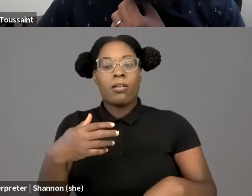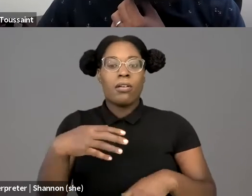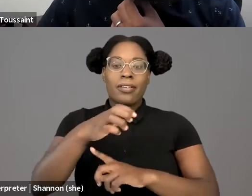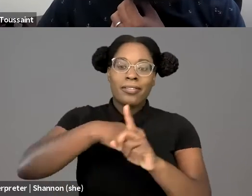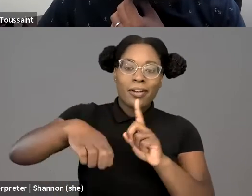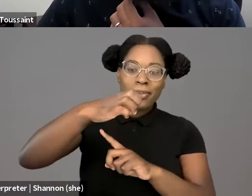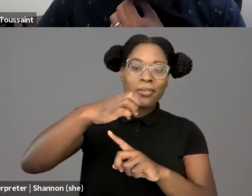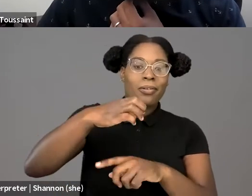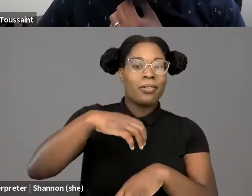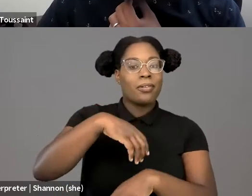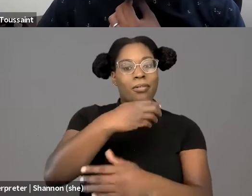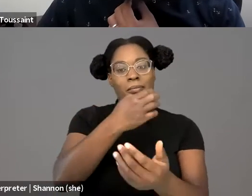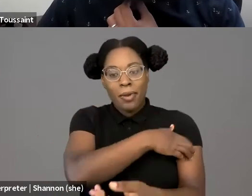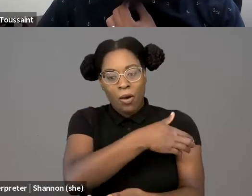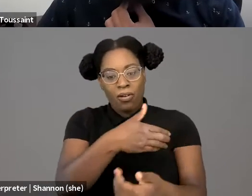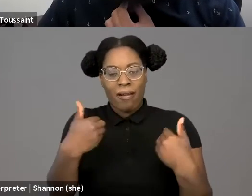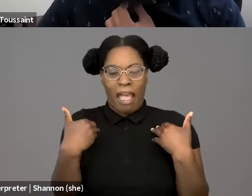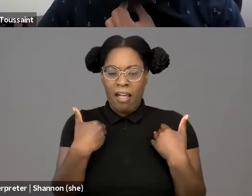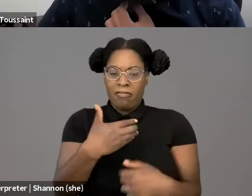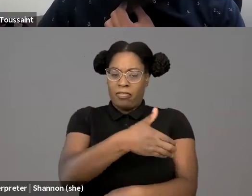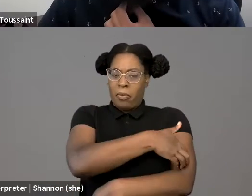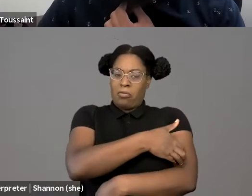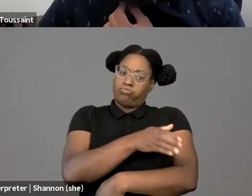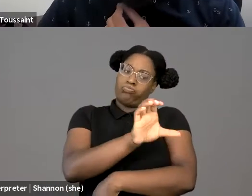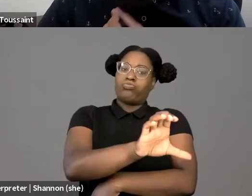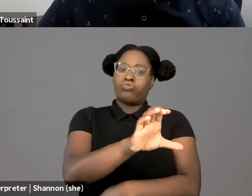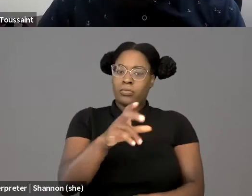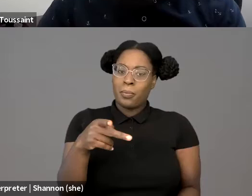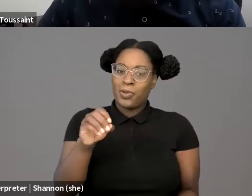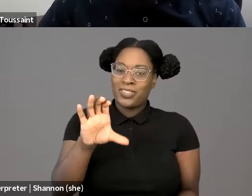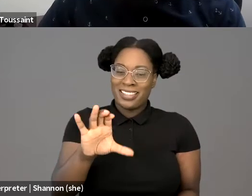So let me say upfront that in my article,